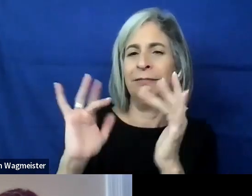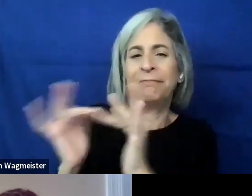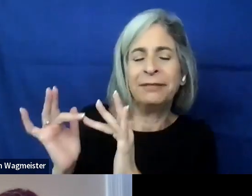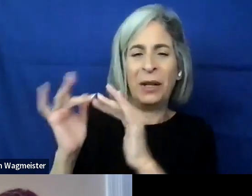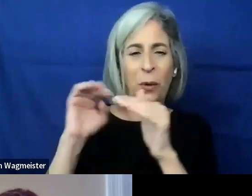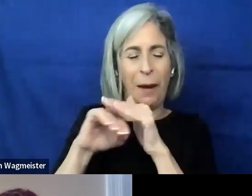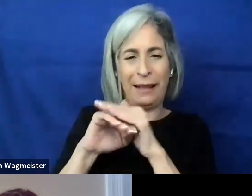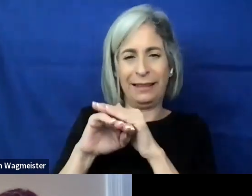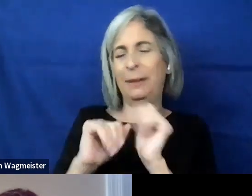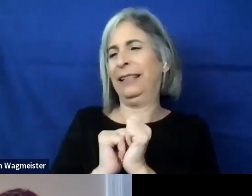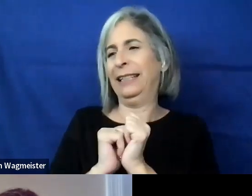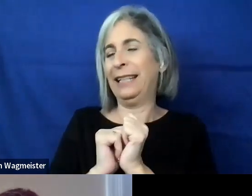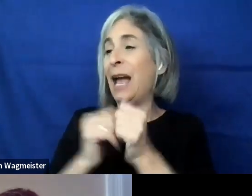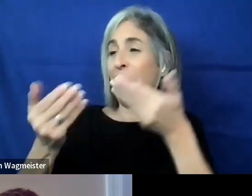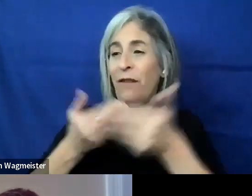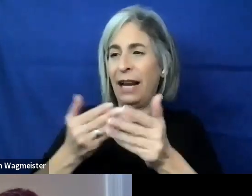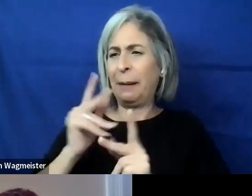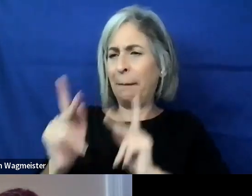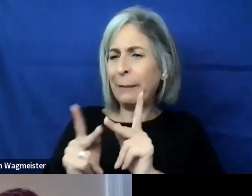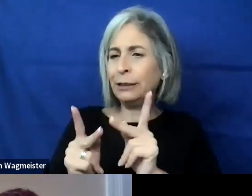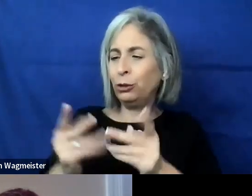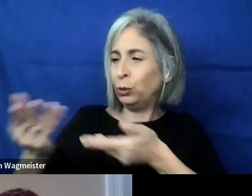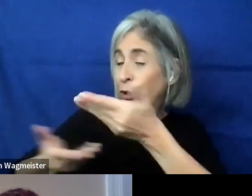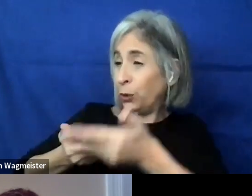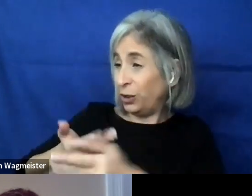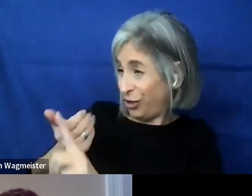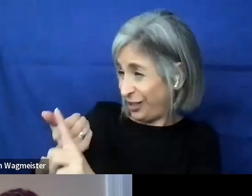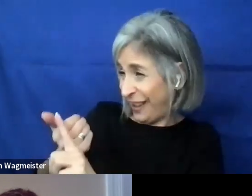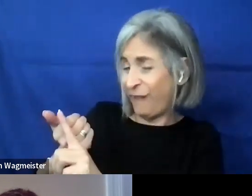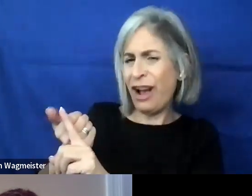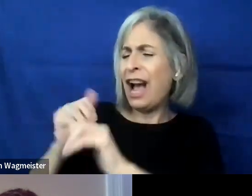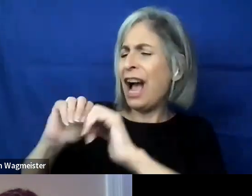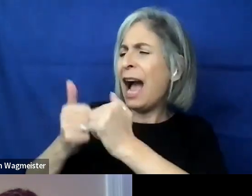And I'm inviting each of our guests today to introduce themselves, how they got started